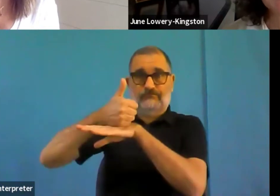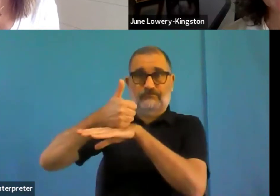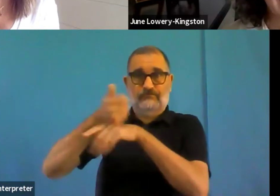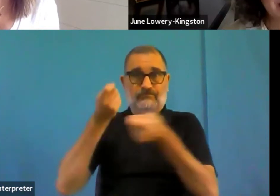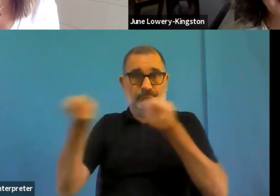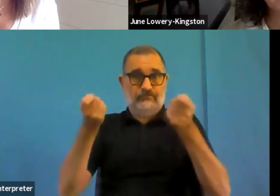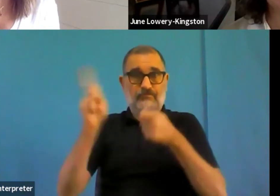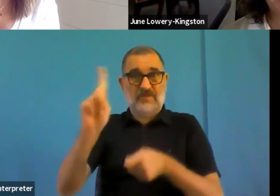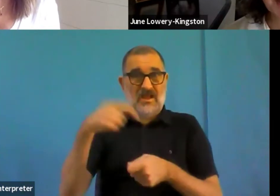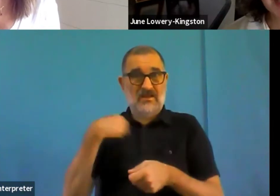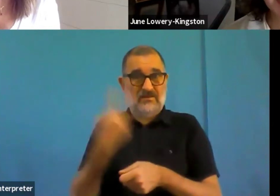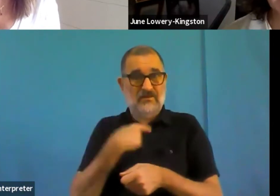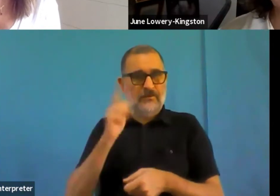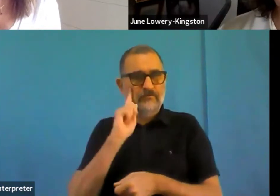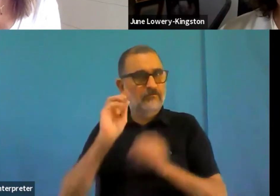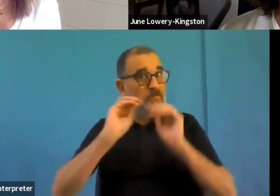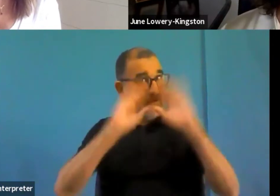people can use it, and they will give us their feedback.